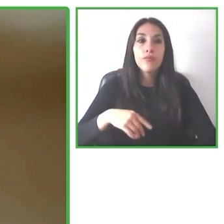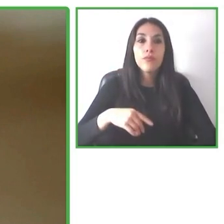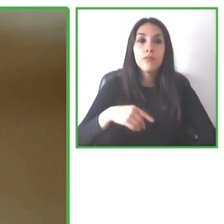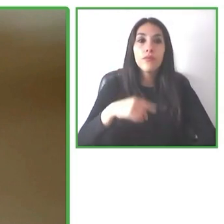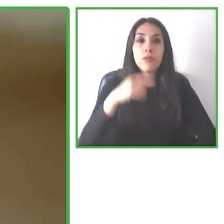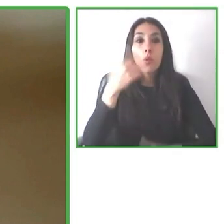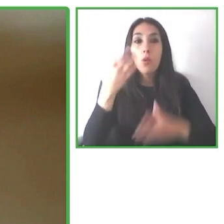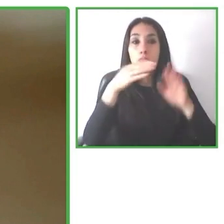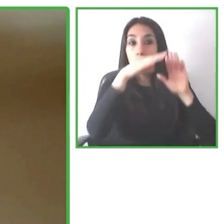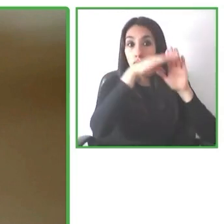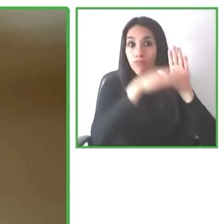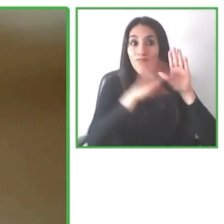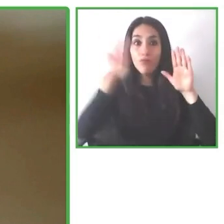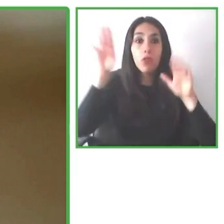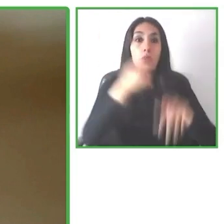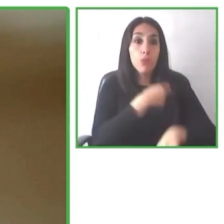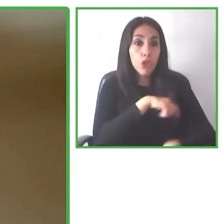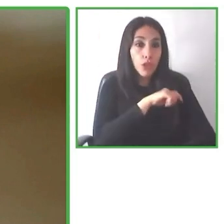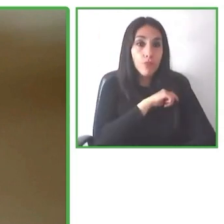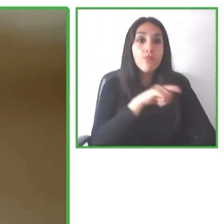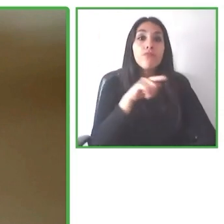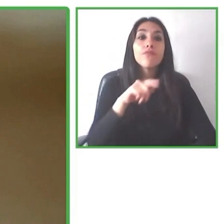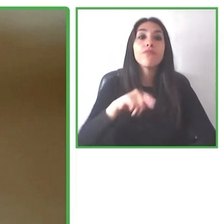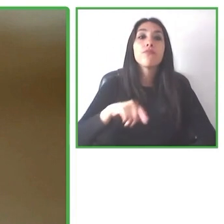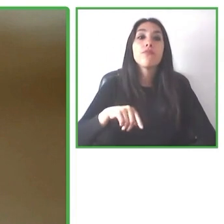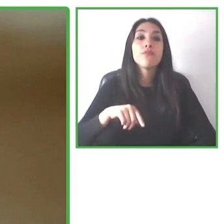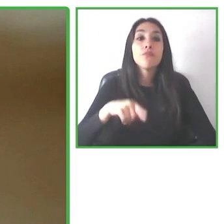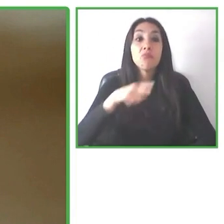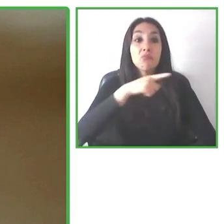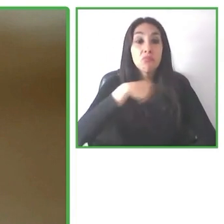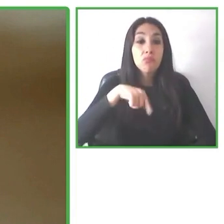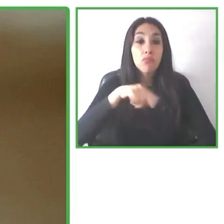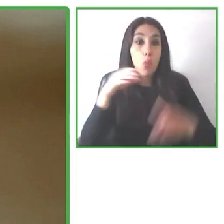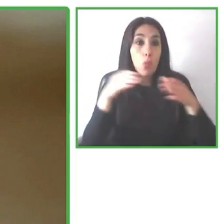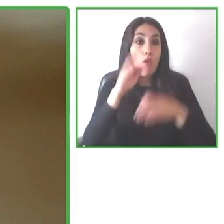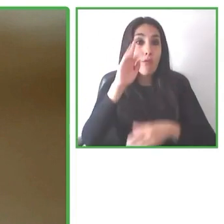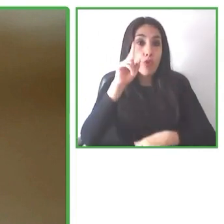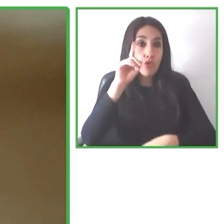And from the Fundación ONCE we have also been able to